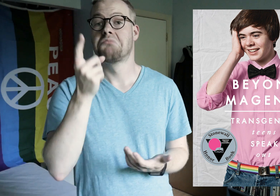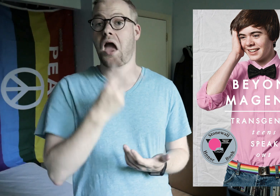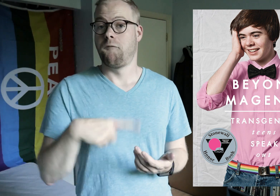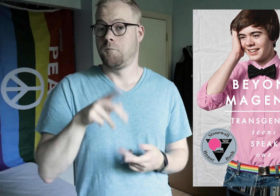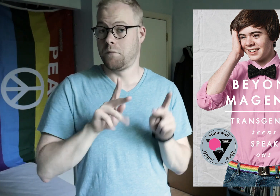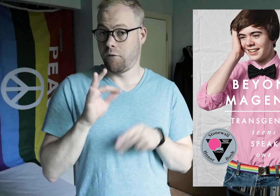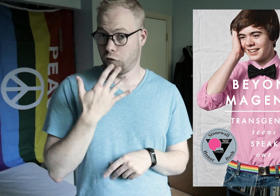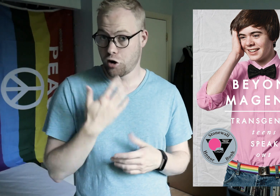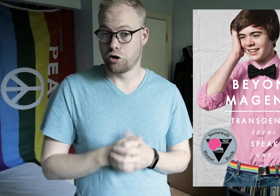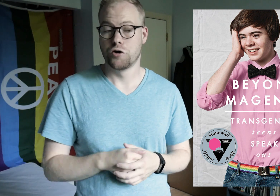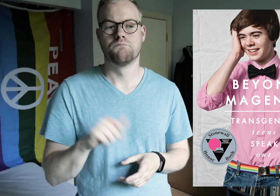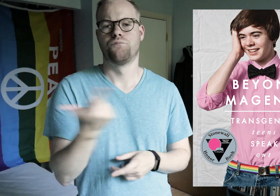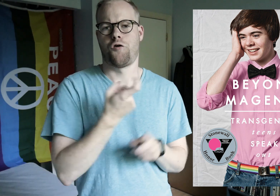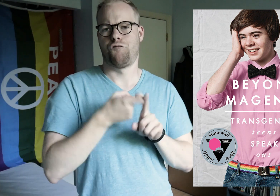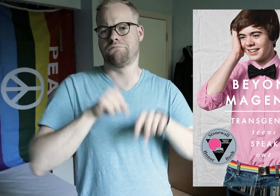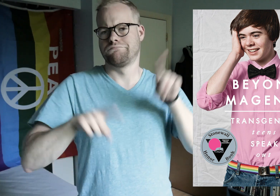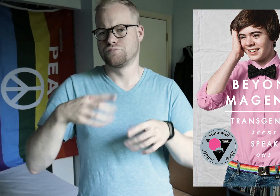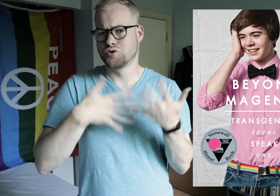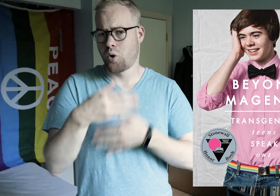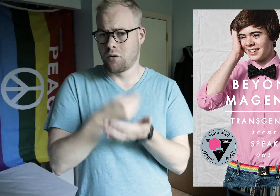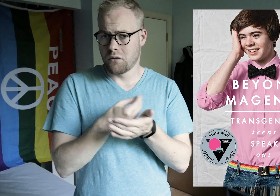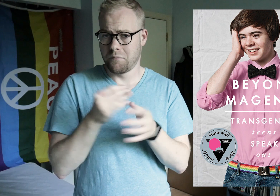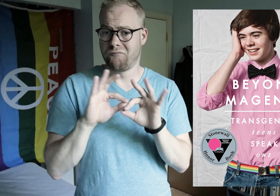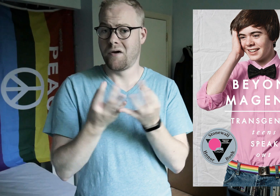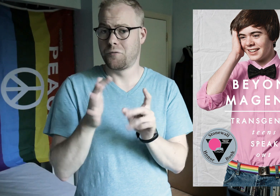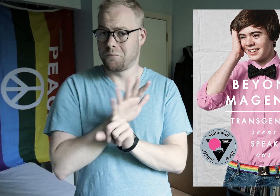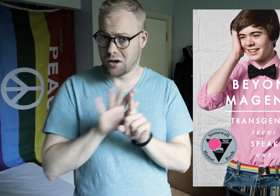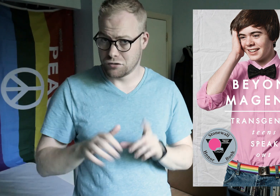Half of them were people of color, all of them come from different socioeconomic and familial backgrounds.